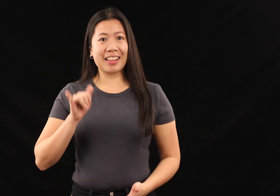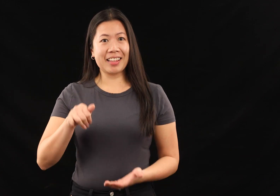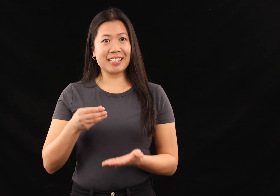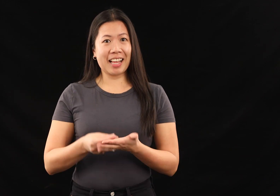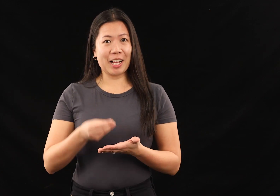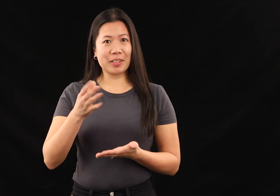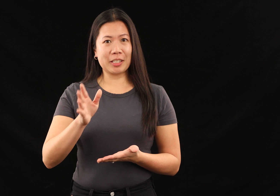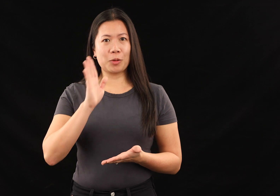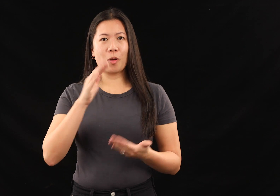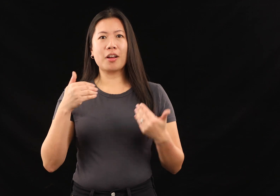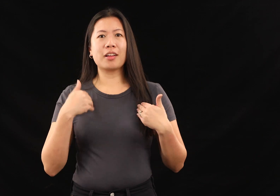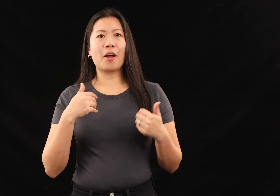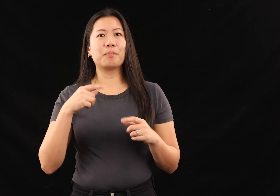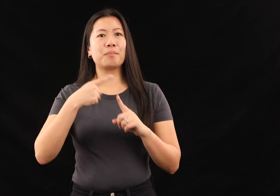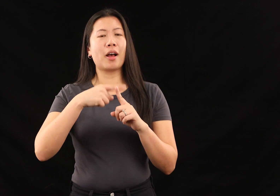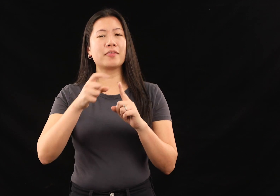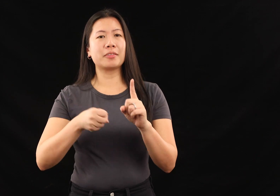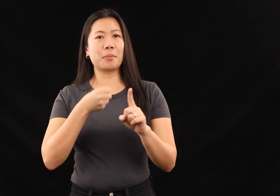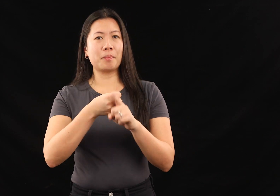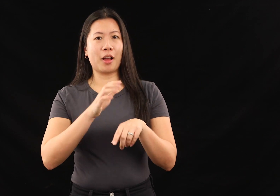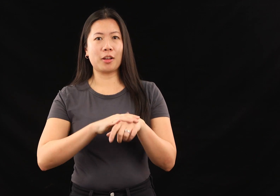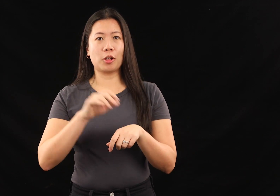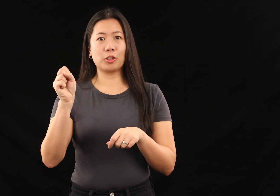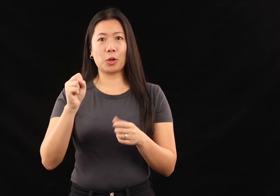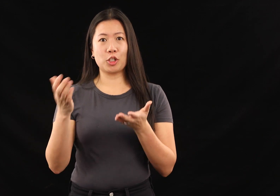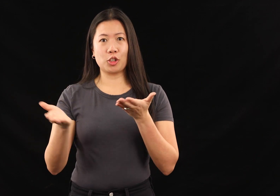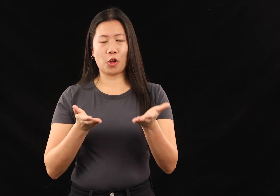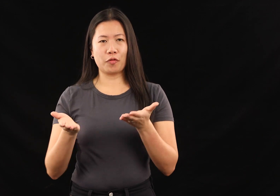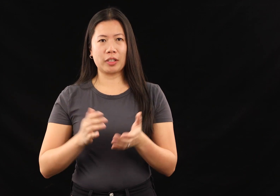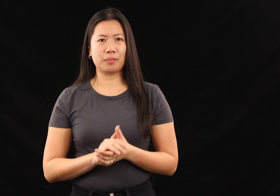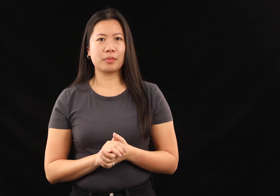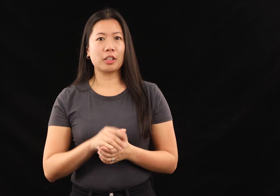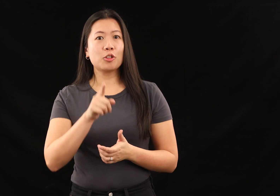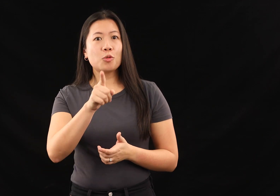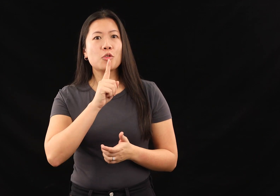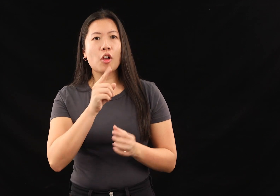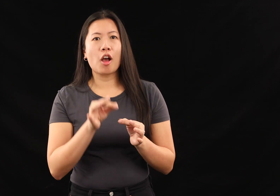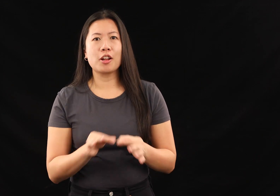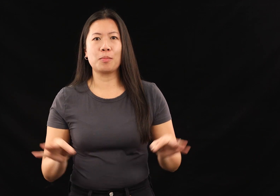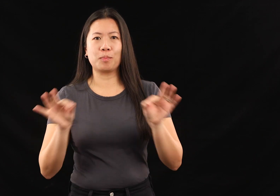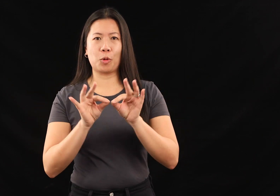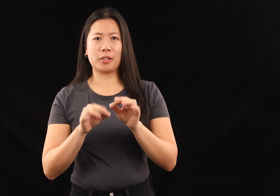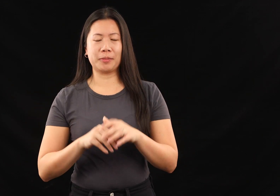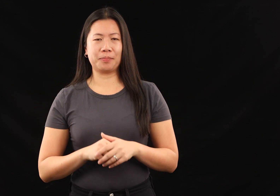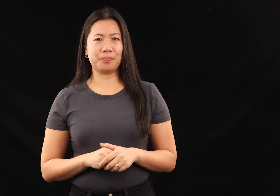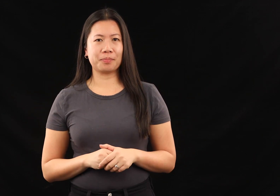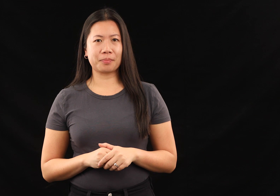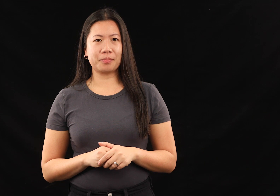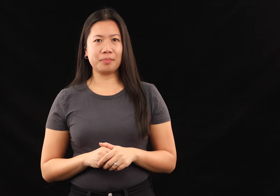This acquisition will have a positive impact on Sorenson’s services and you are important.